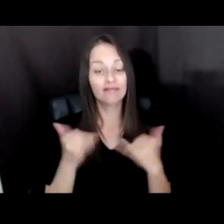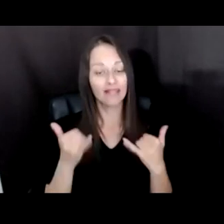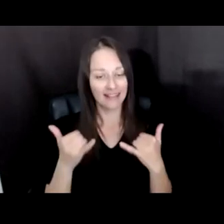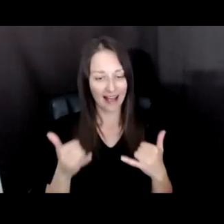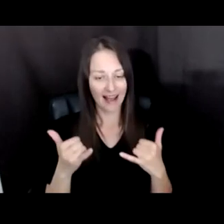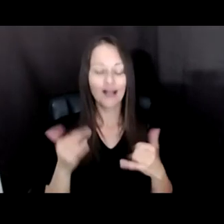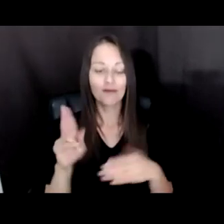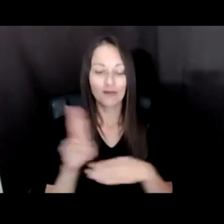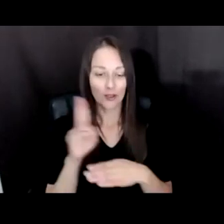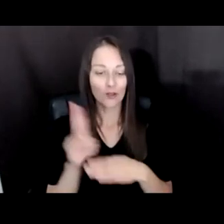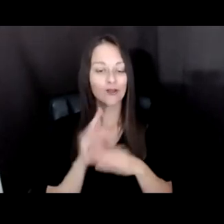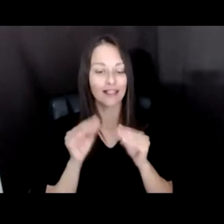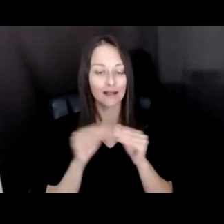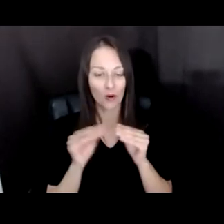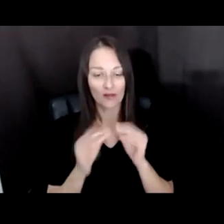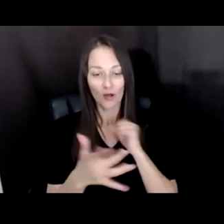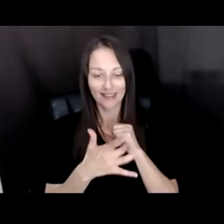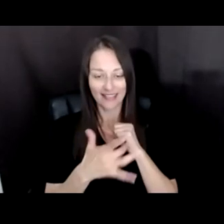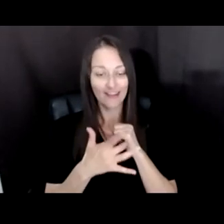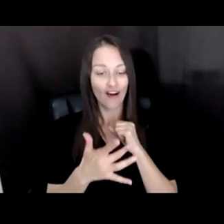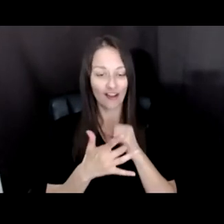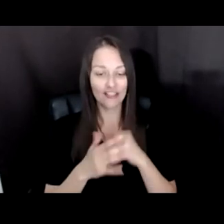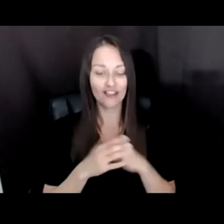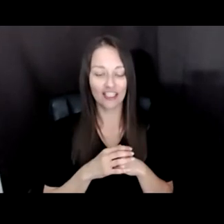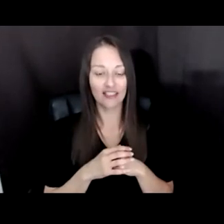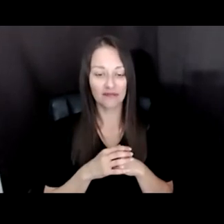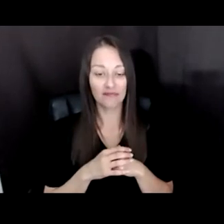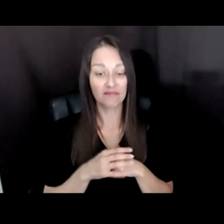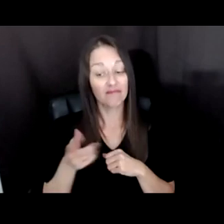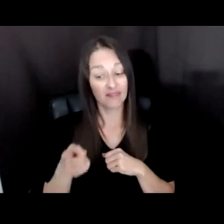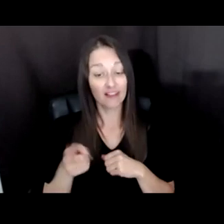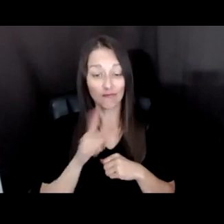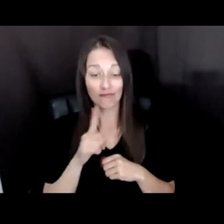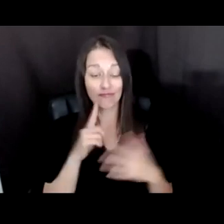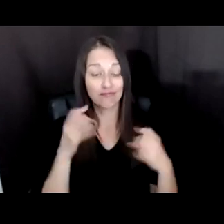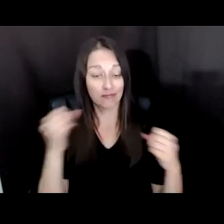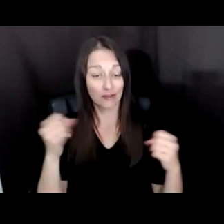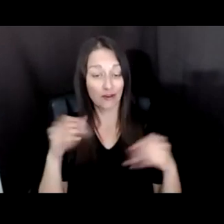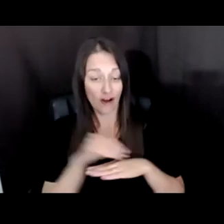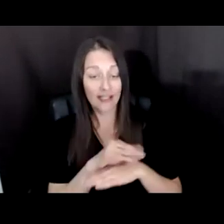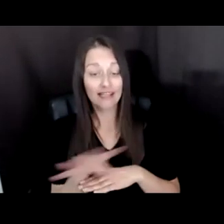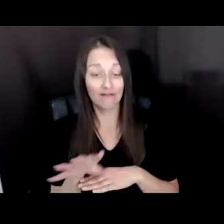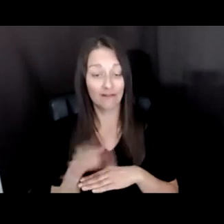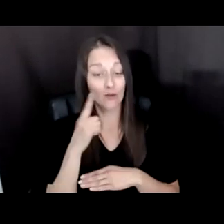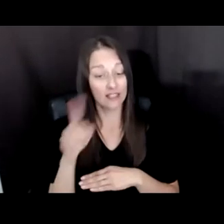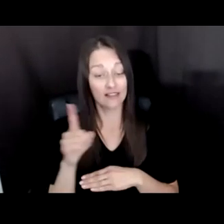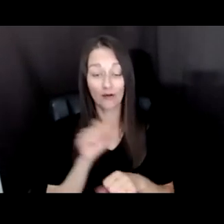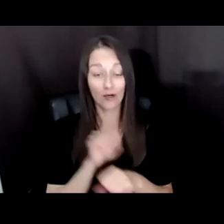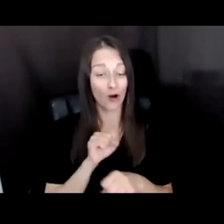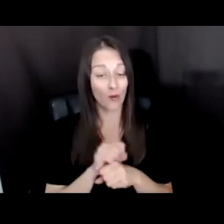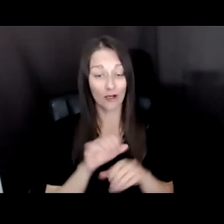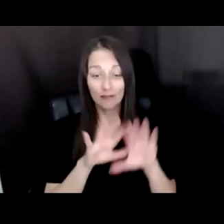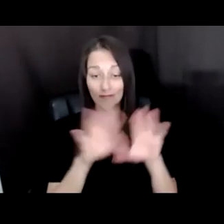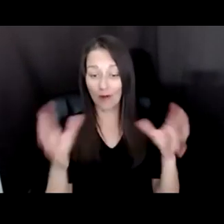AND IT JUST HOLDS A PLACE OF GREAT INFLUENCE FOR OUR WORK ACROSS THE WORLD. SO I THANK YOU FOR THIS